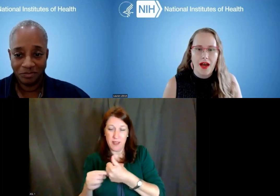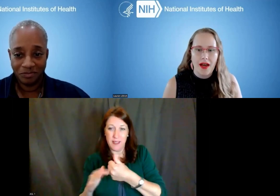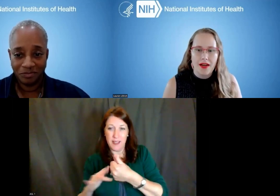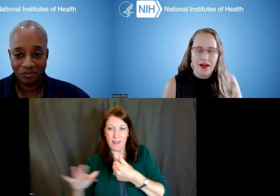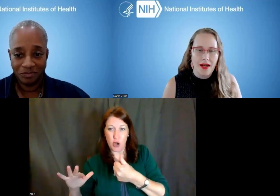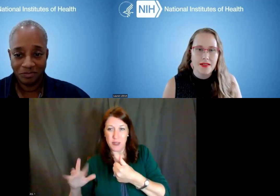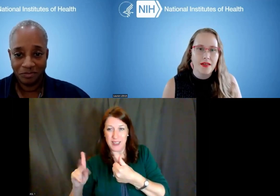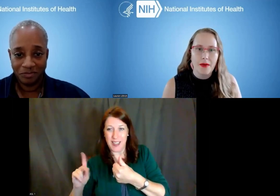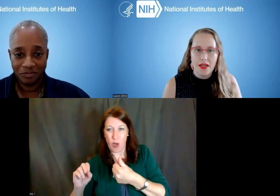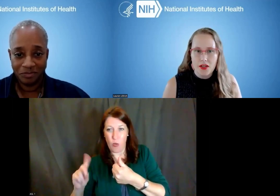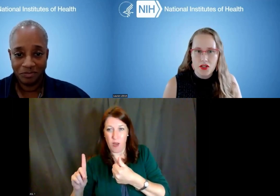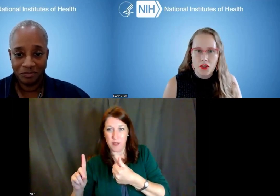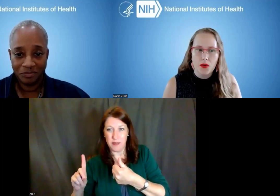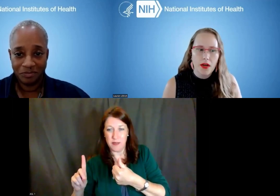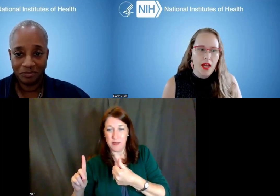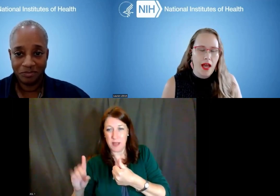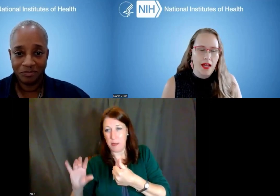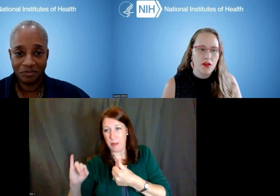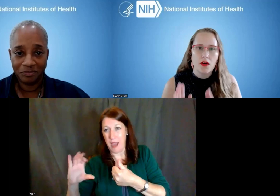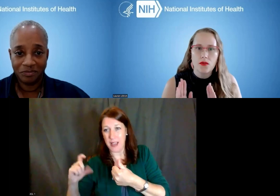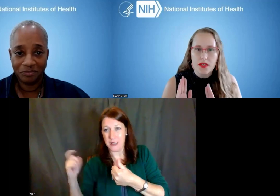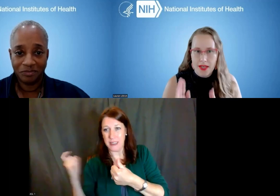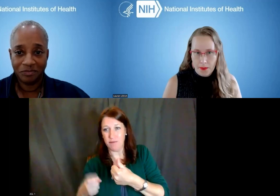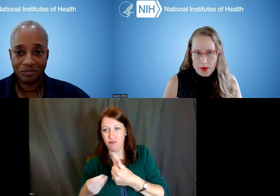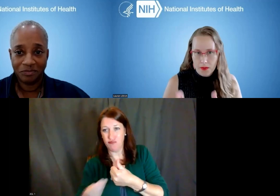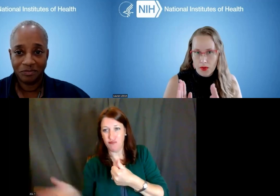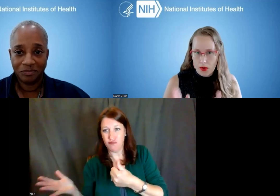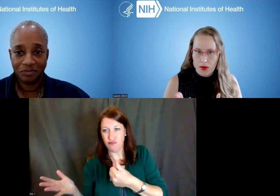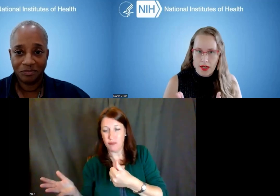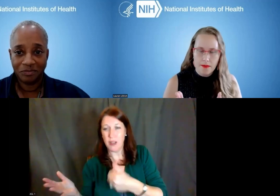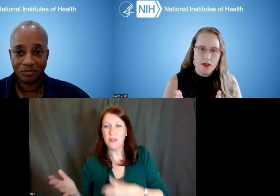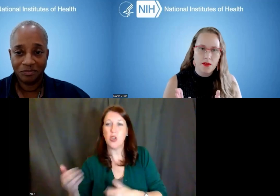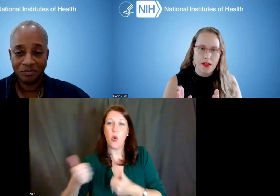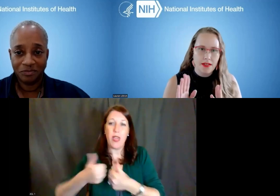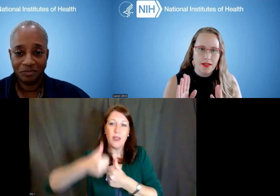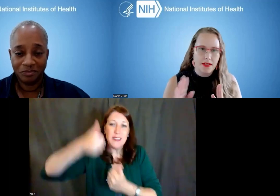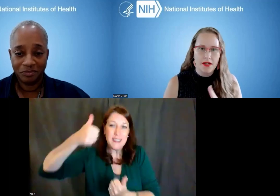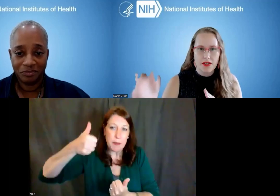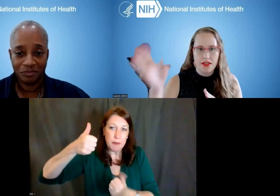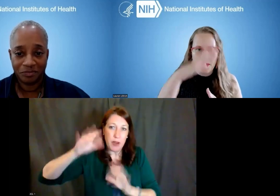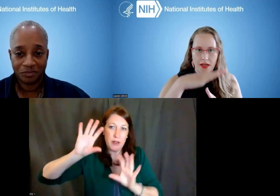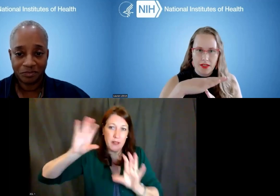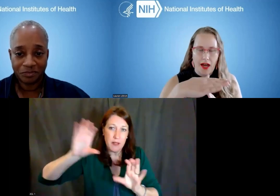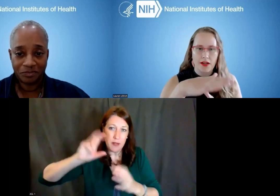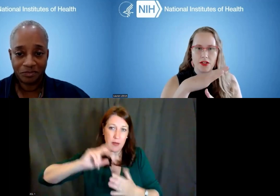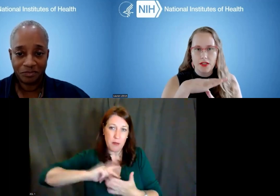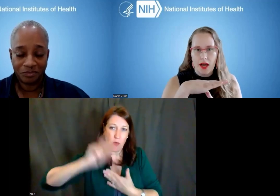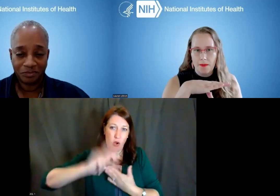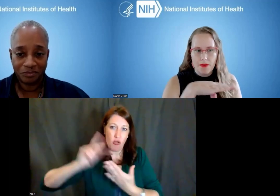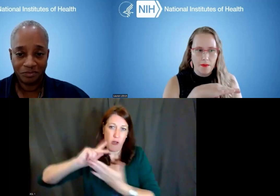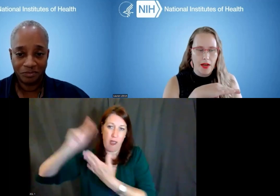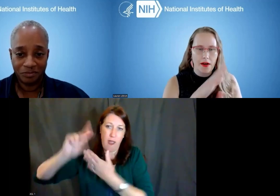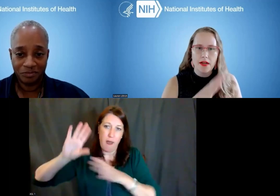that an IC might issue. So they're separate programs. It's not just something attached on top of the parent,